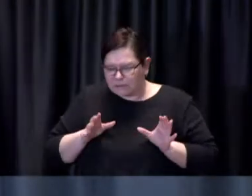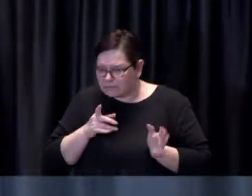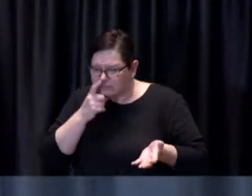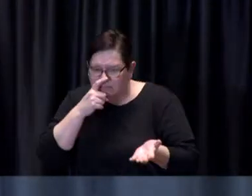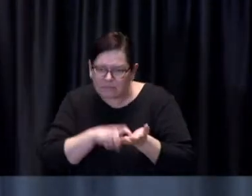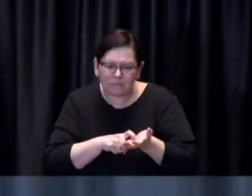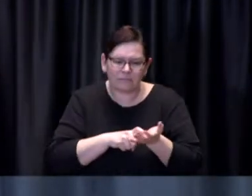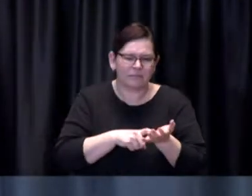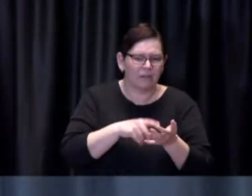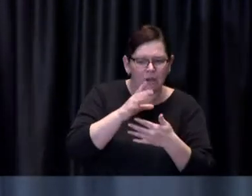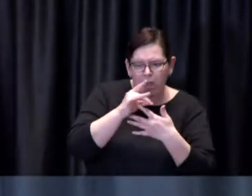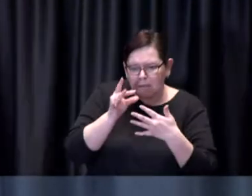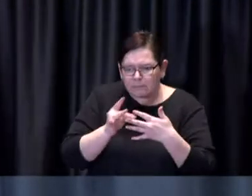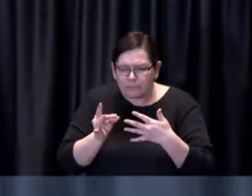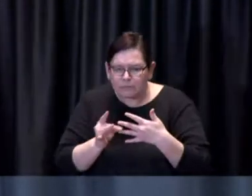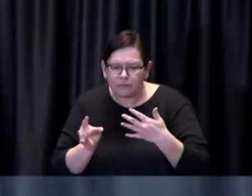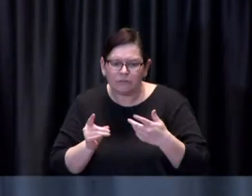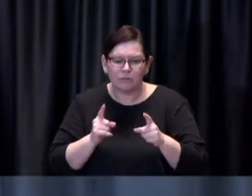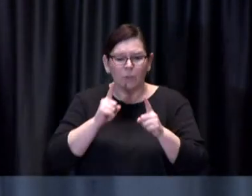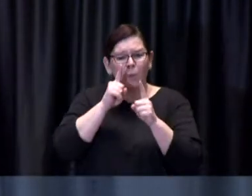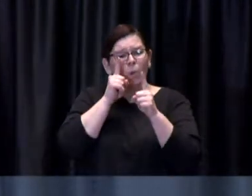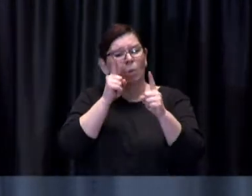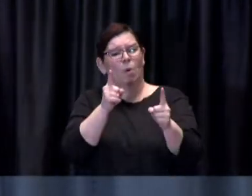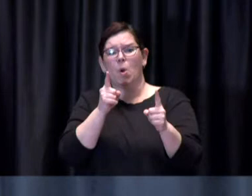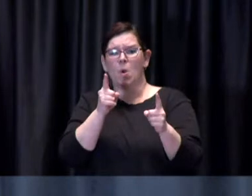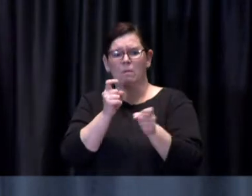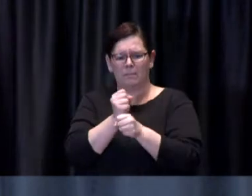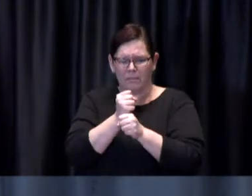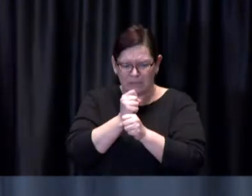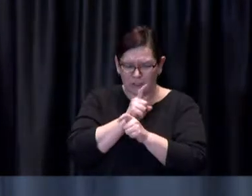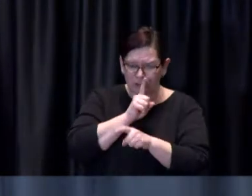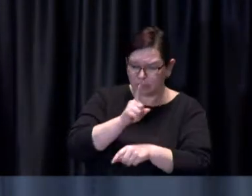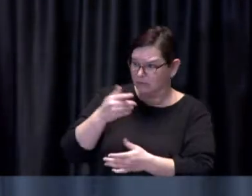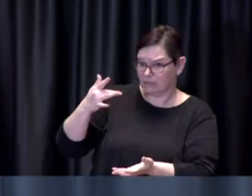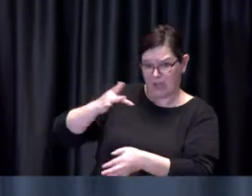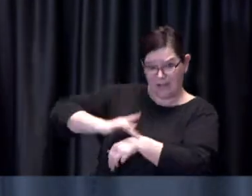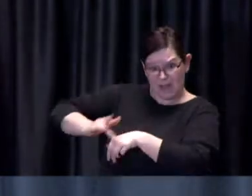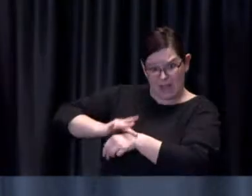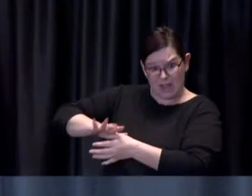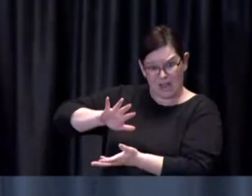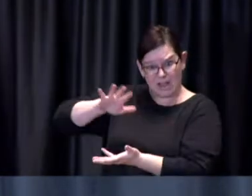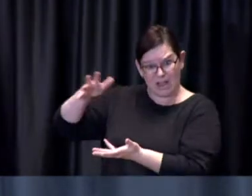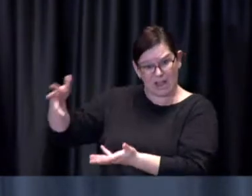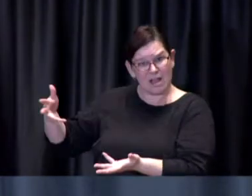to ensure that every available COVID-19 vaccine dose is administered each week.